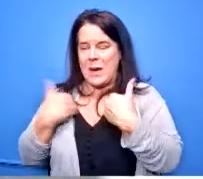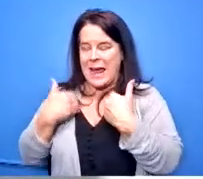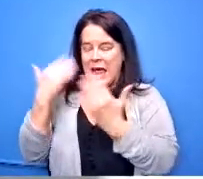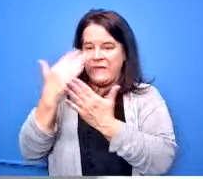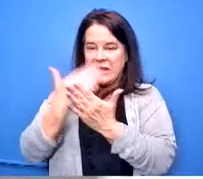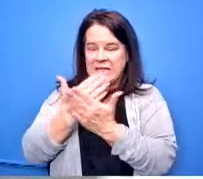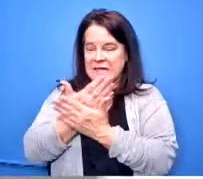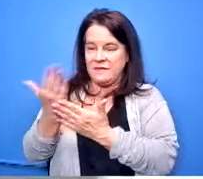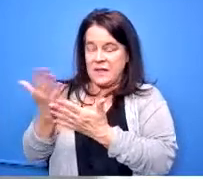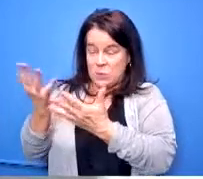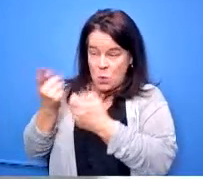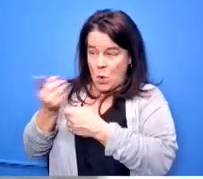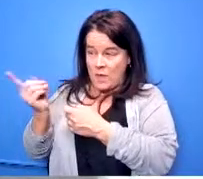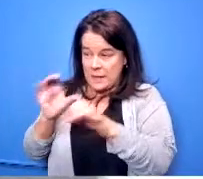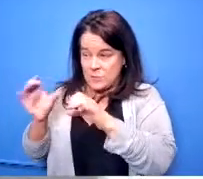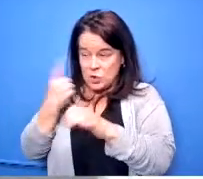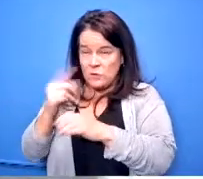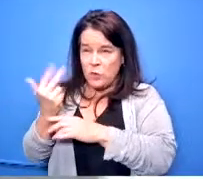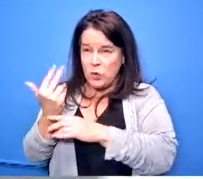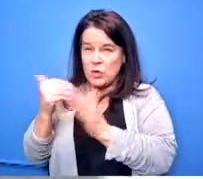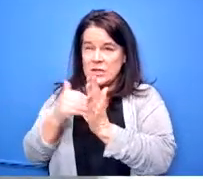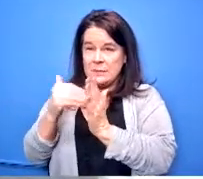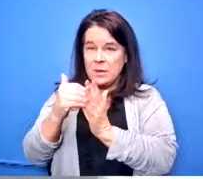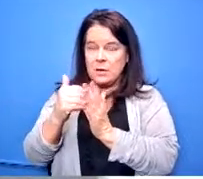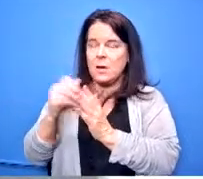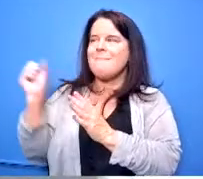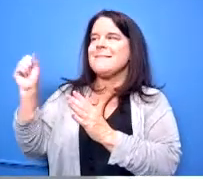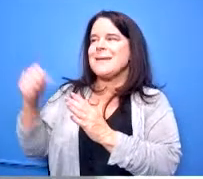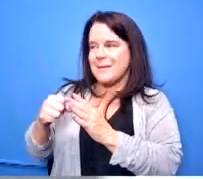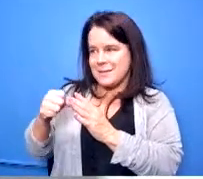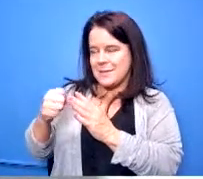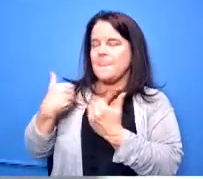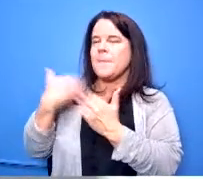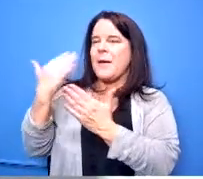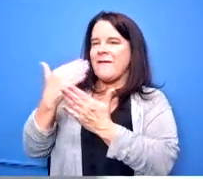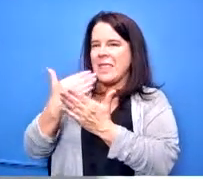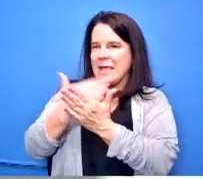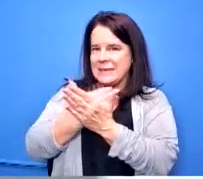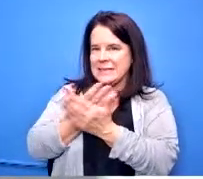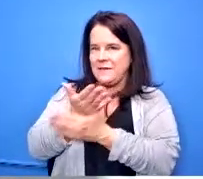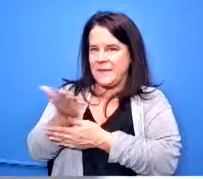them to do for 13 million yes there's a there's a list of things that uh one of the things that